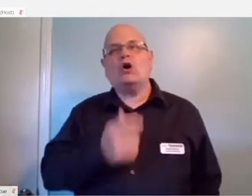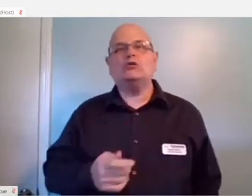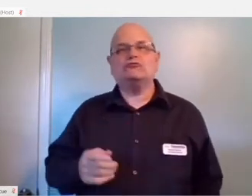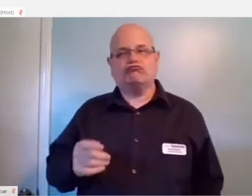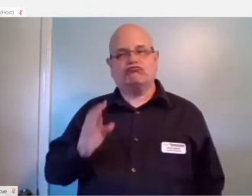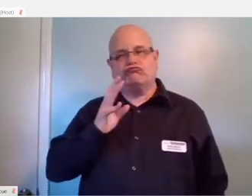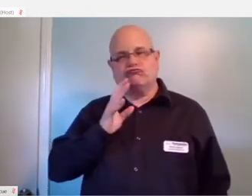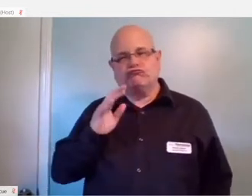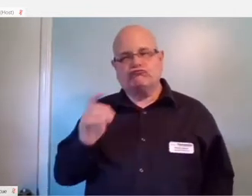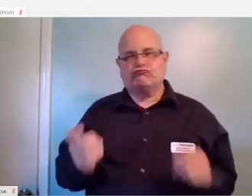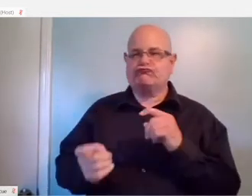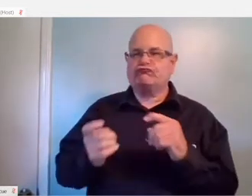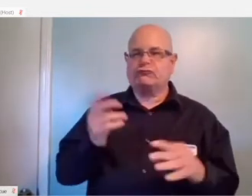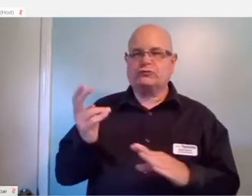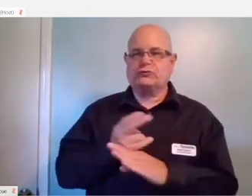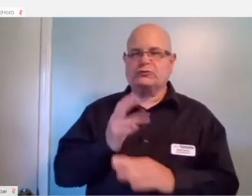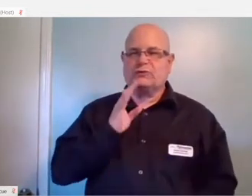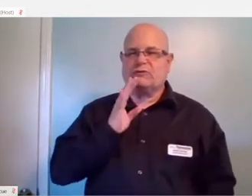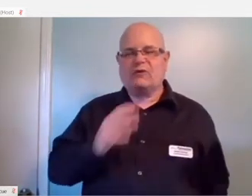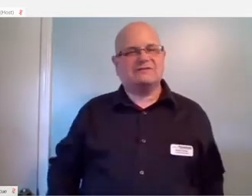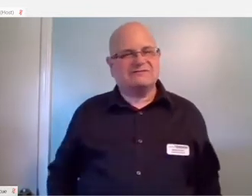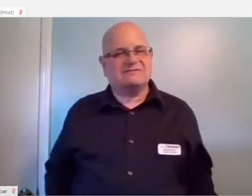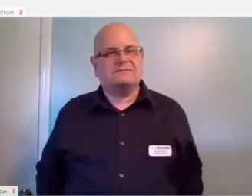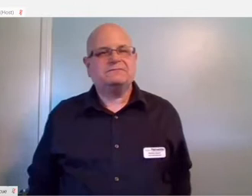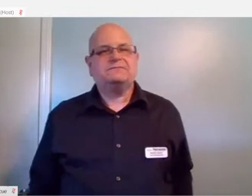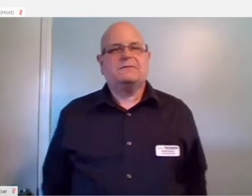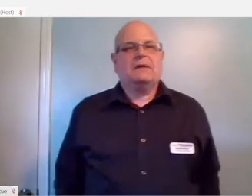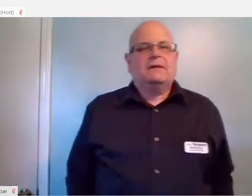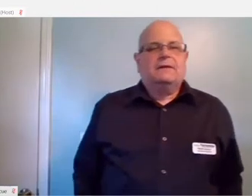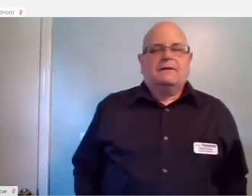to switch to it just using your voice.